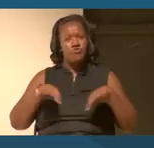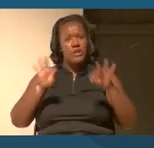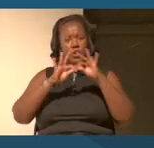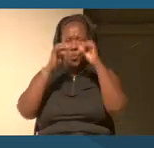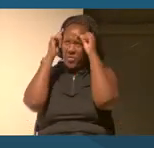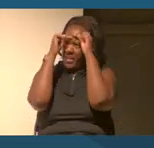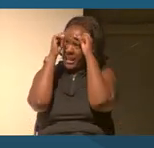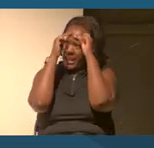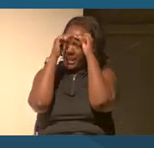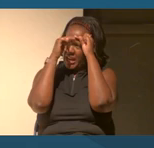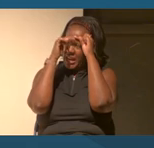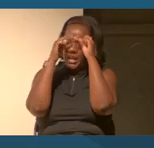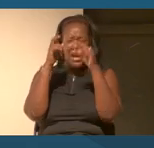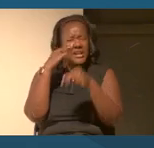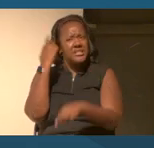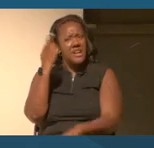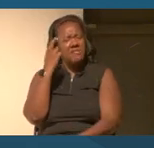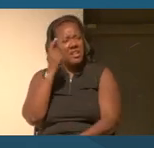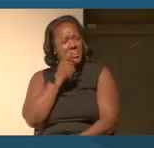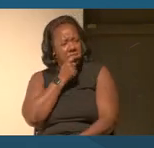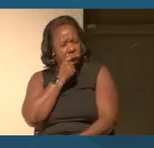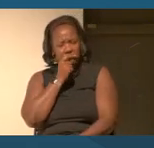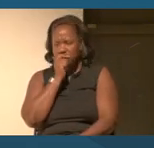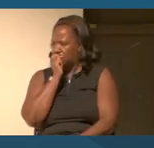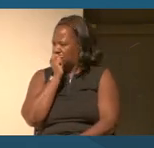early on, OK, this is not valued.